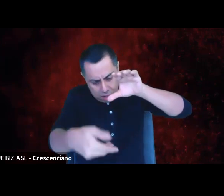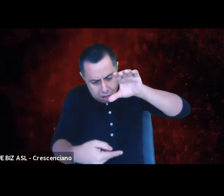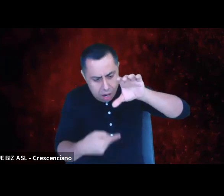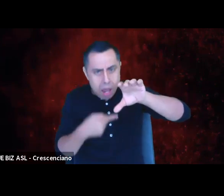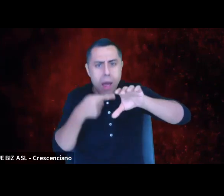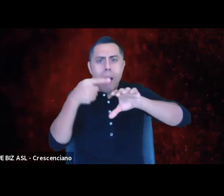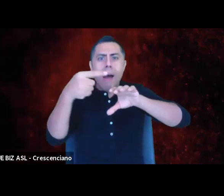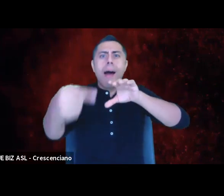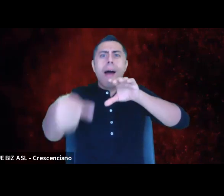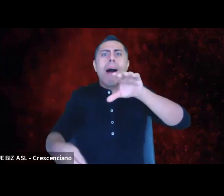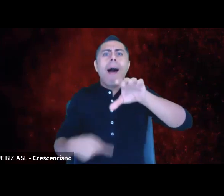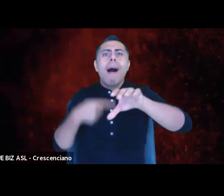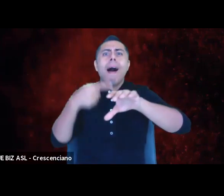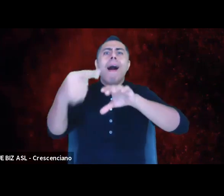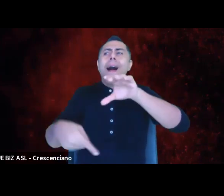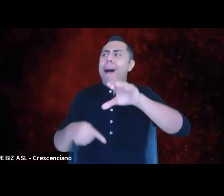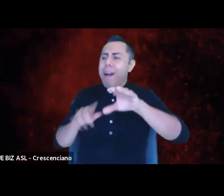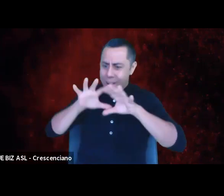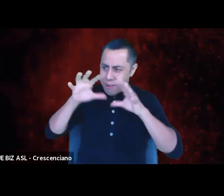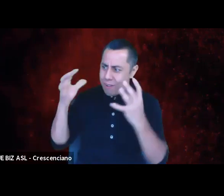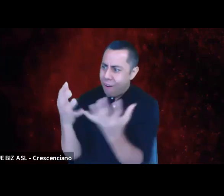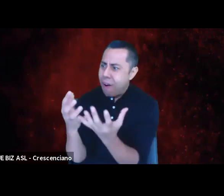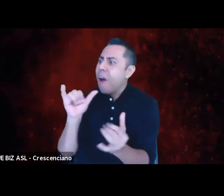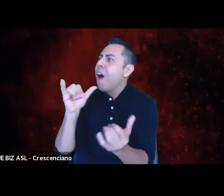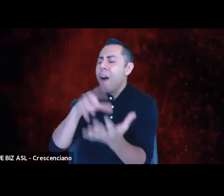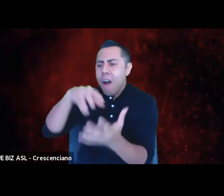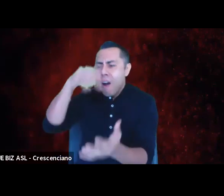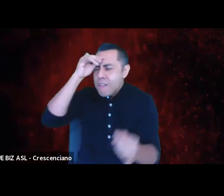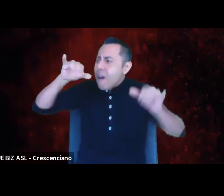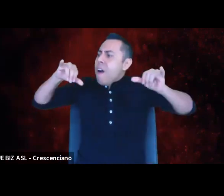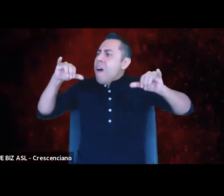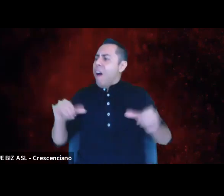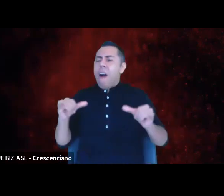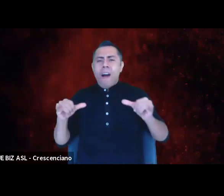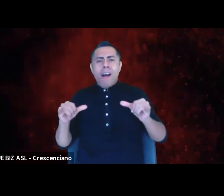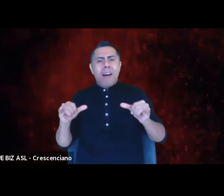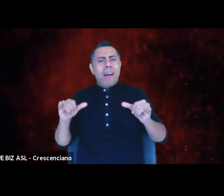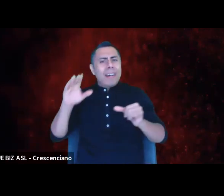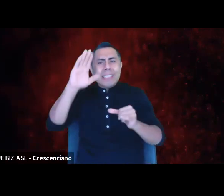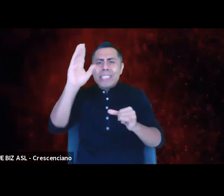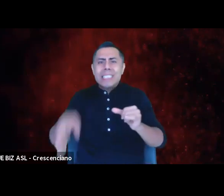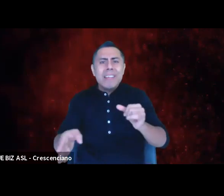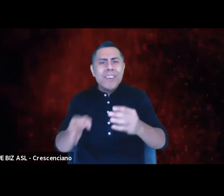It's a circle, it's a sphere. It's a never-ending, everything-connected hodgepodge.